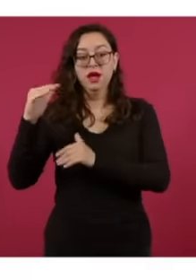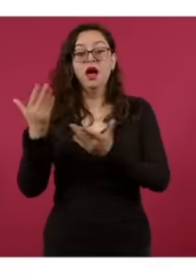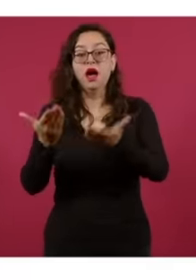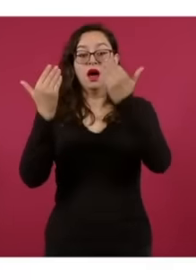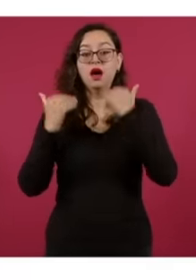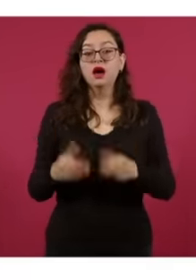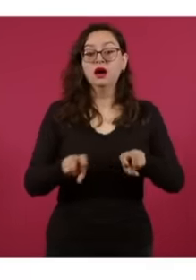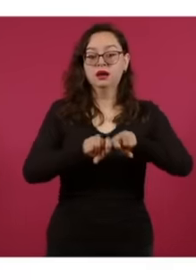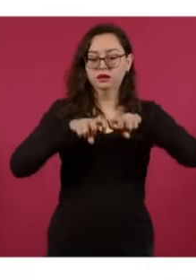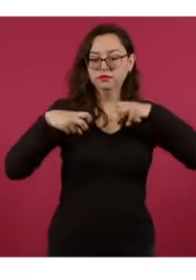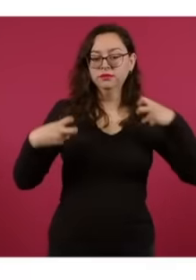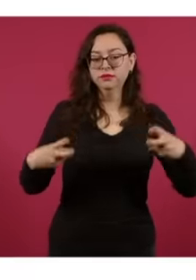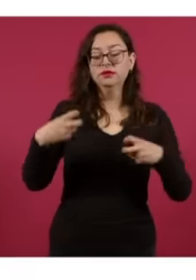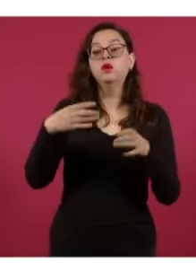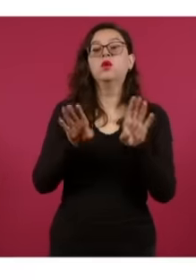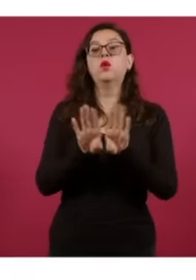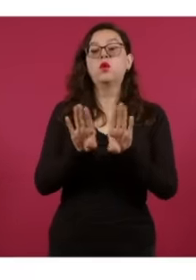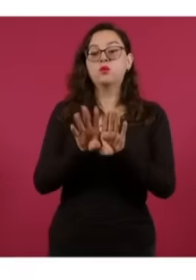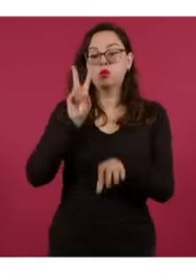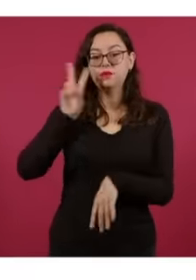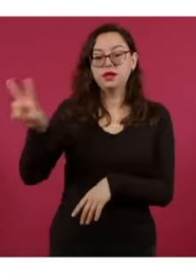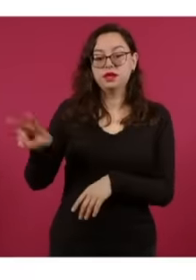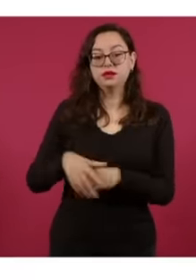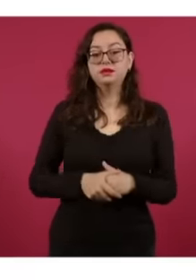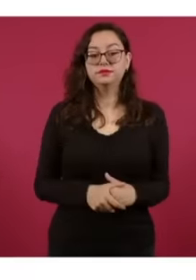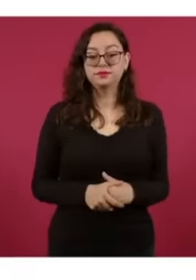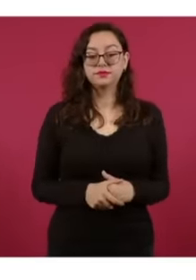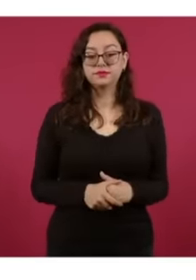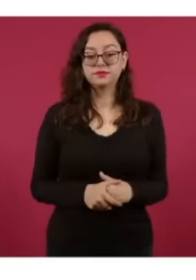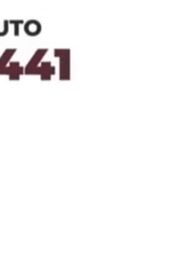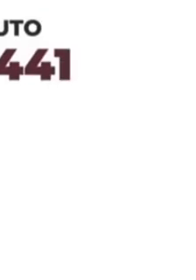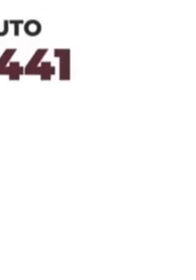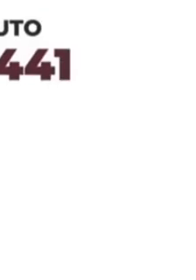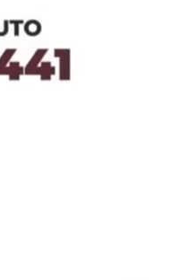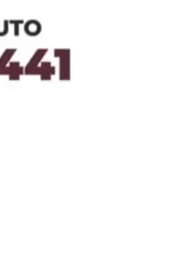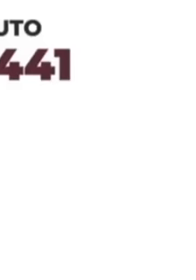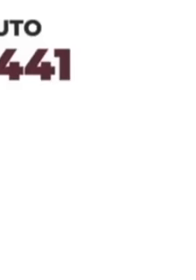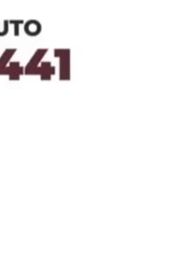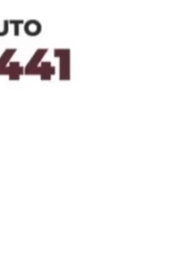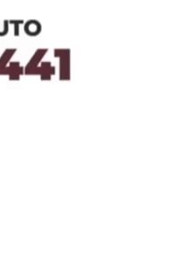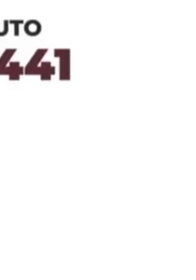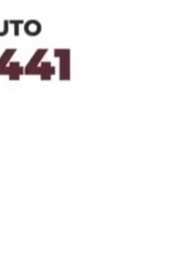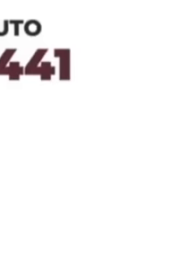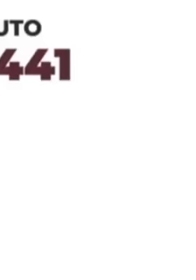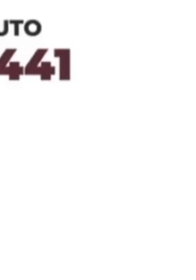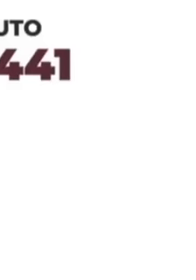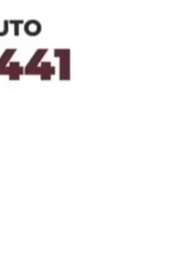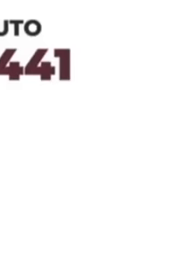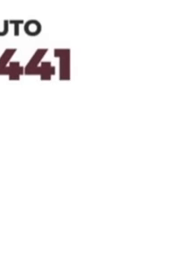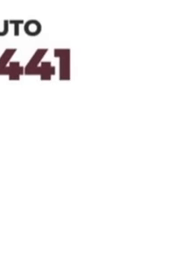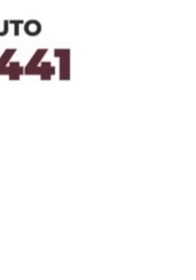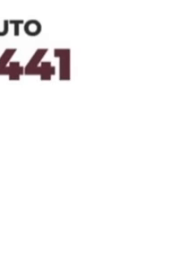they are not the only ones There are 762 district judges in the judiciary who earn